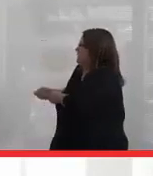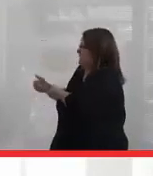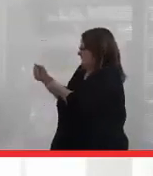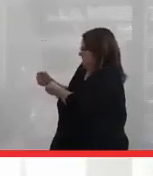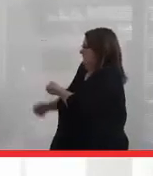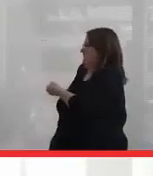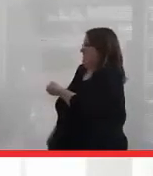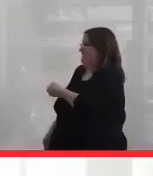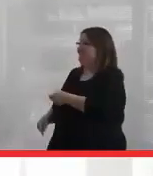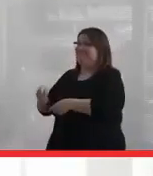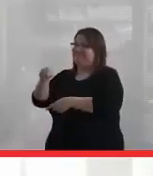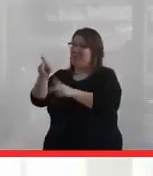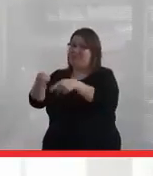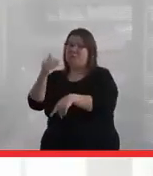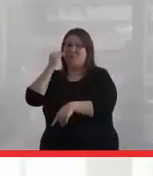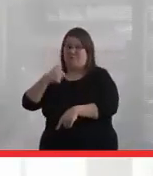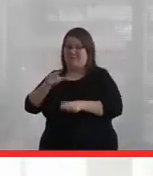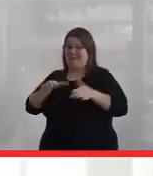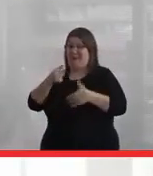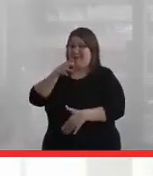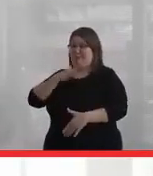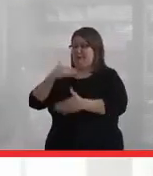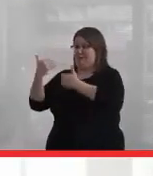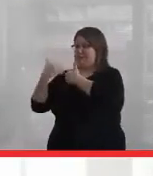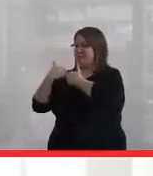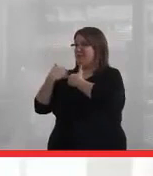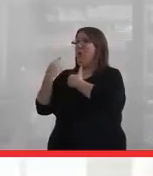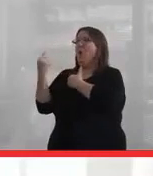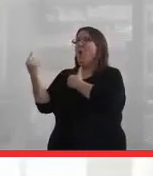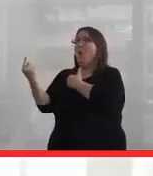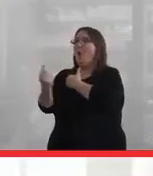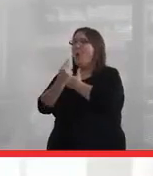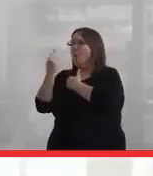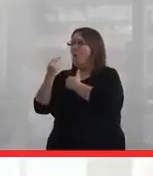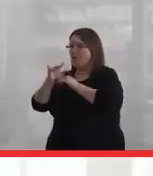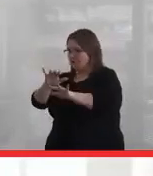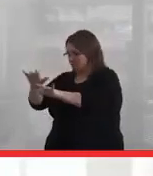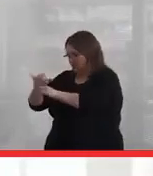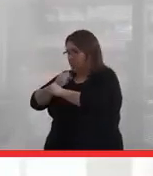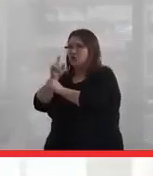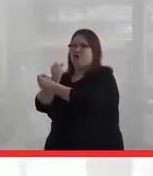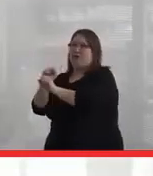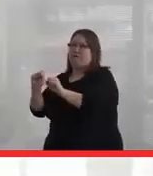They knew that as a clan mother, my responsibility is to always make sure everyone's safe,